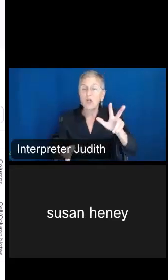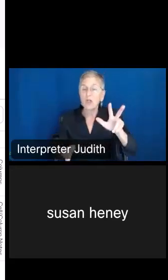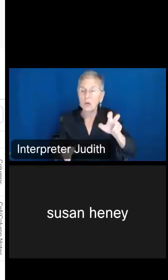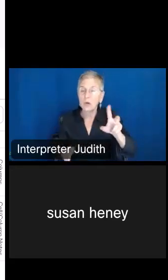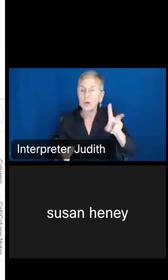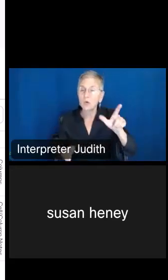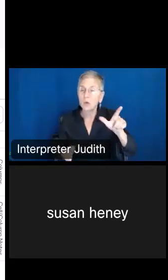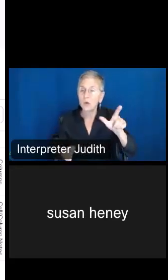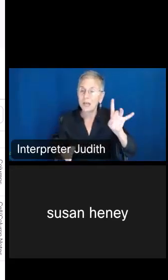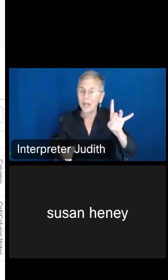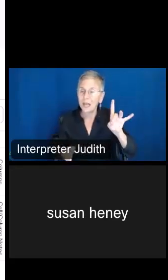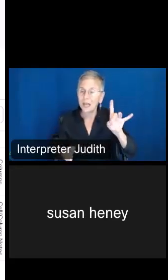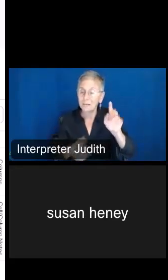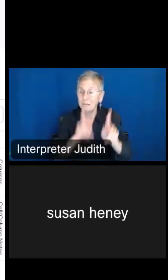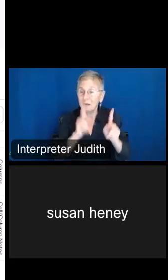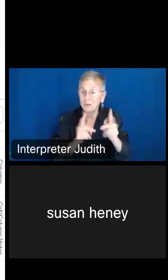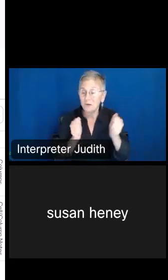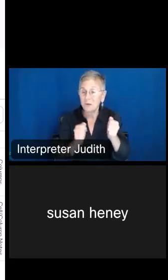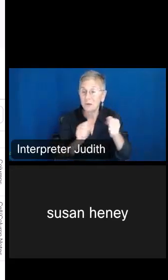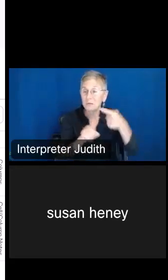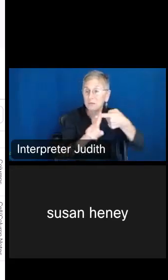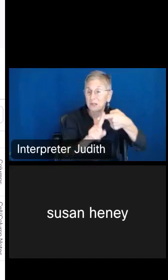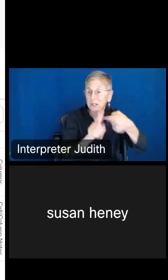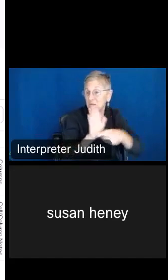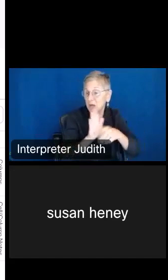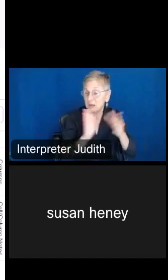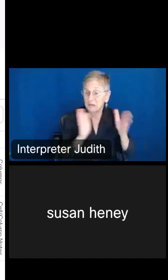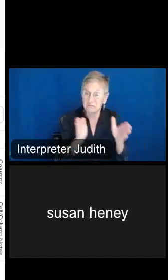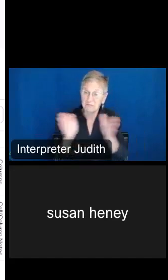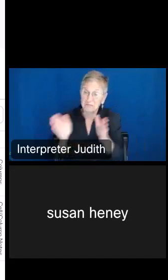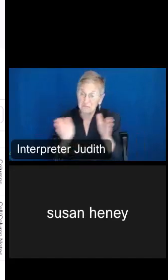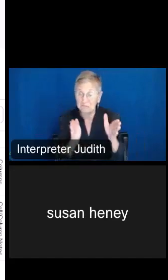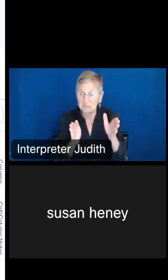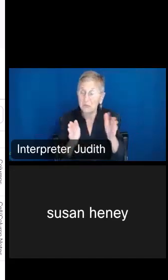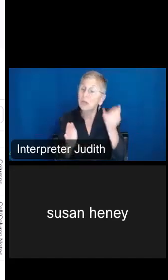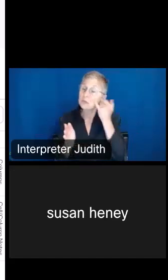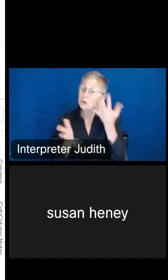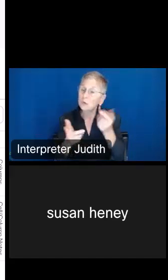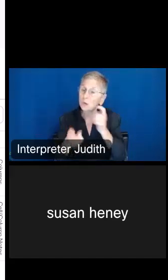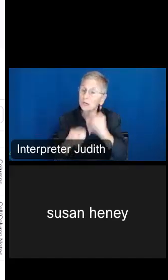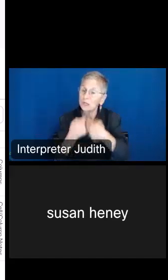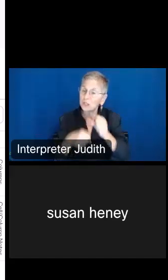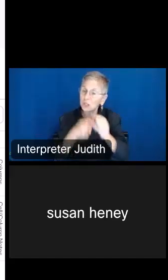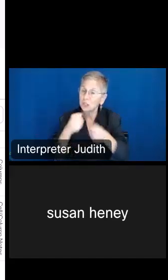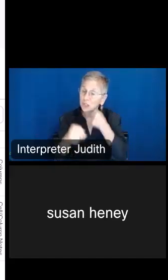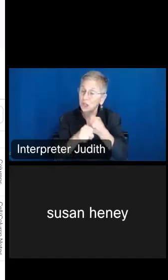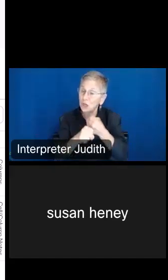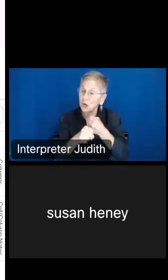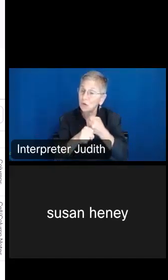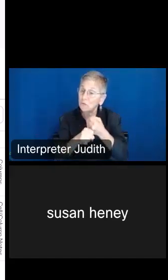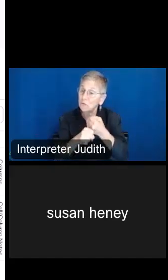tract. If you wanted to change the year and go back historically, you could. Right underneath